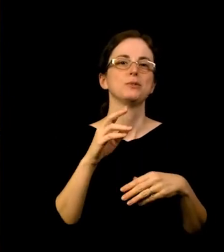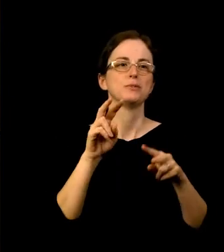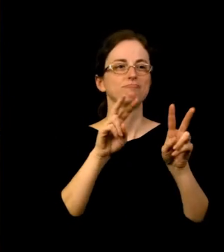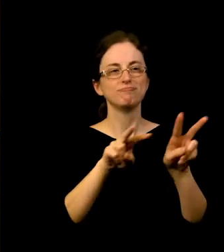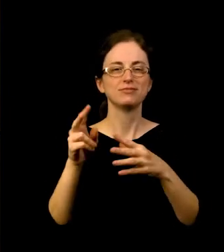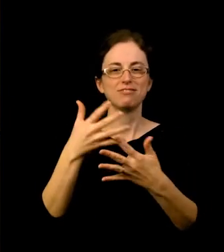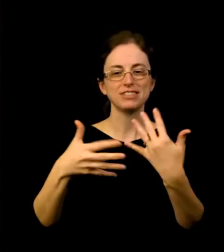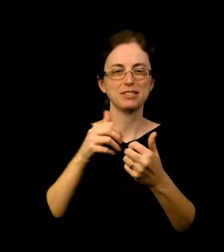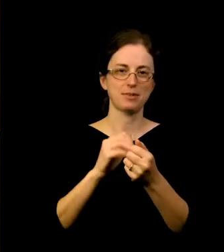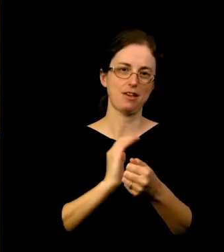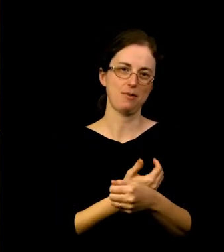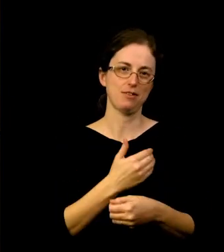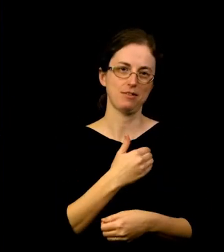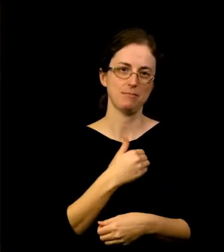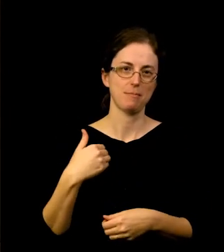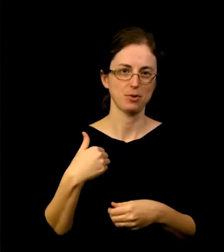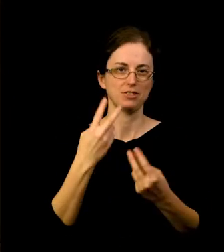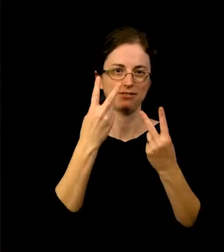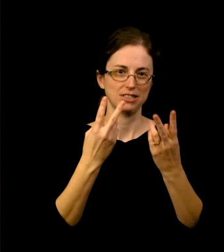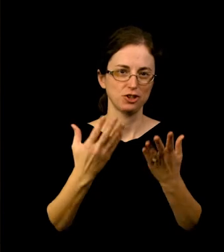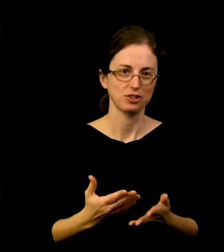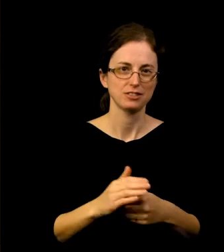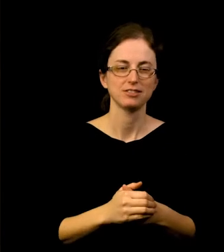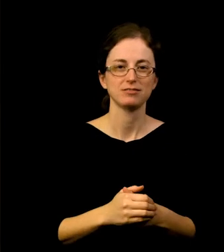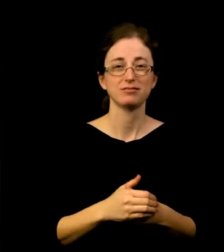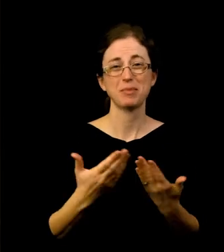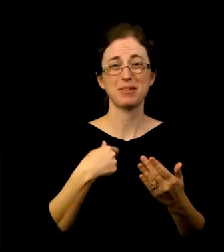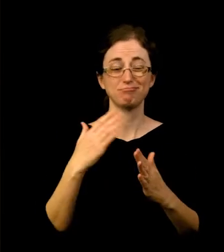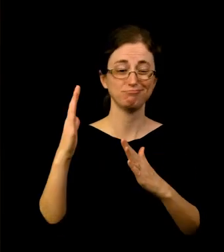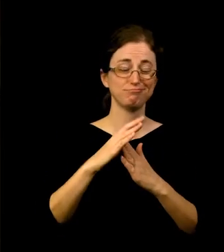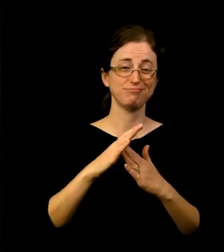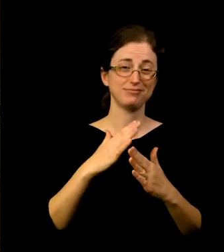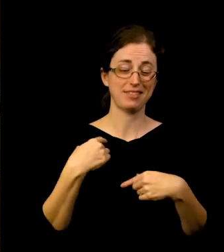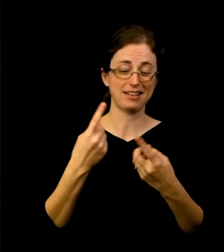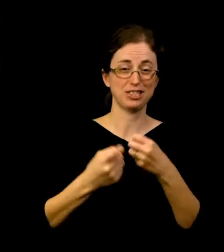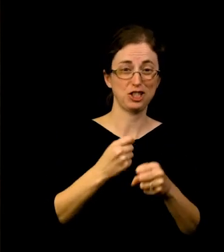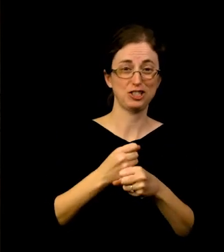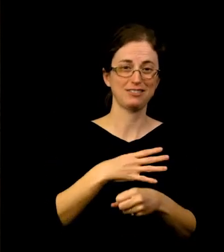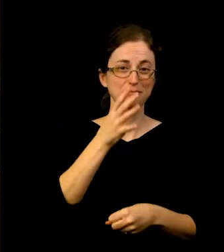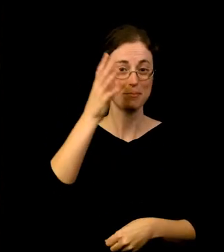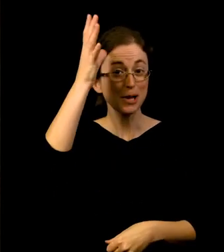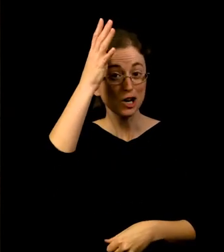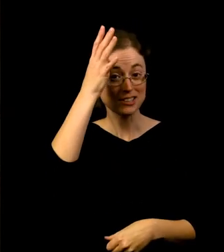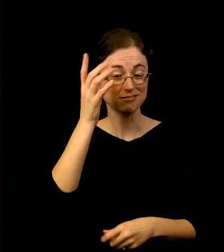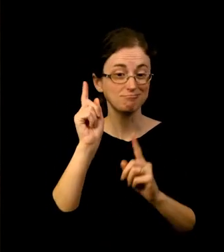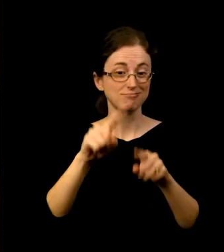In fact, my biggest highlight of the past year might have been when my parents were in town and I took them through the Ansel Adams exhibition.